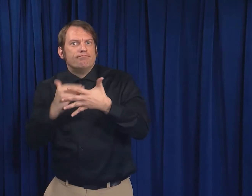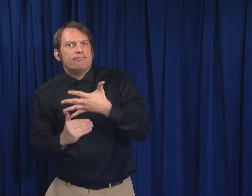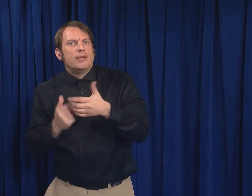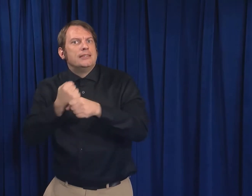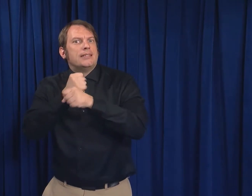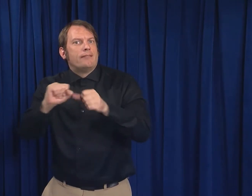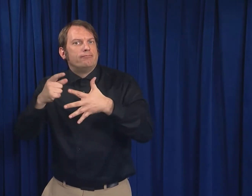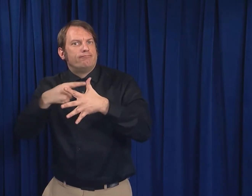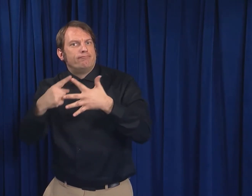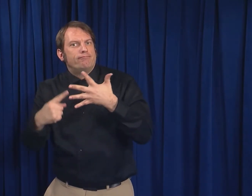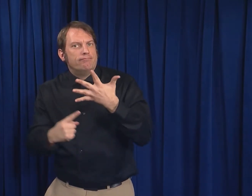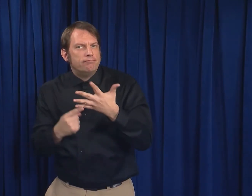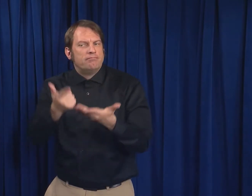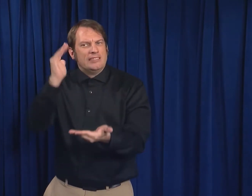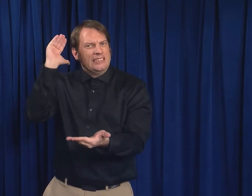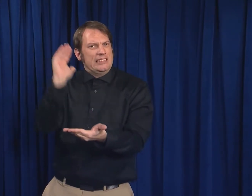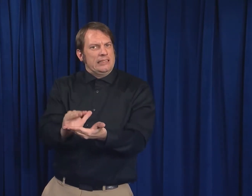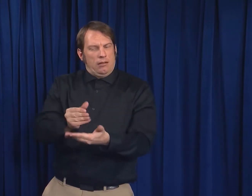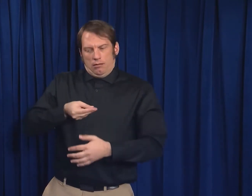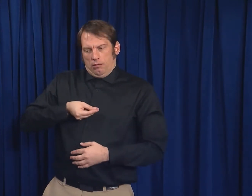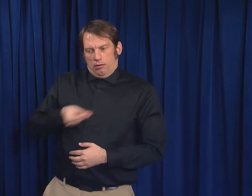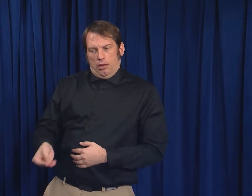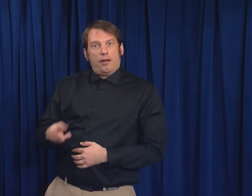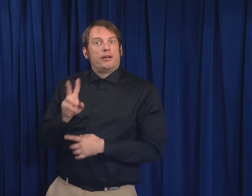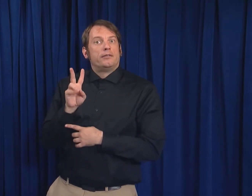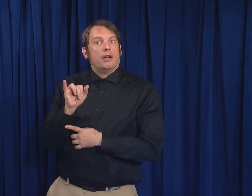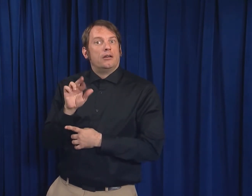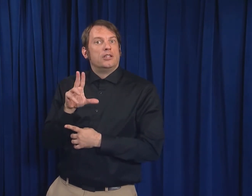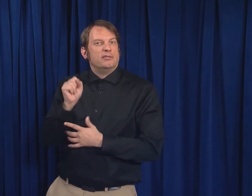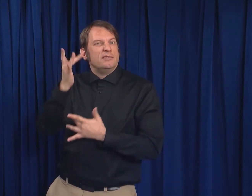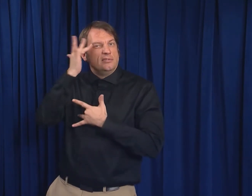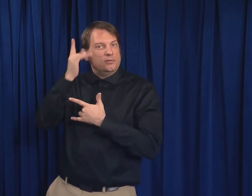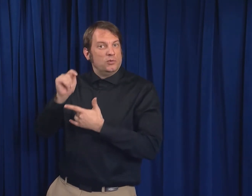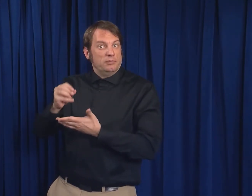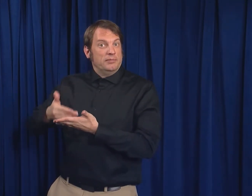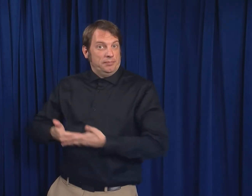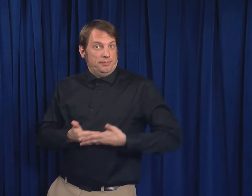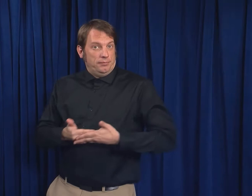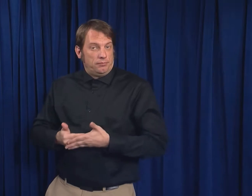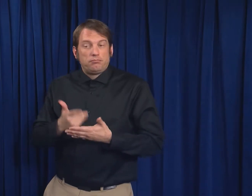to lower the risk of spreading the virus to your baby.